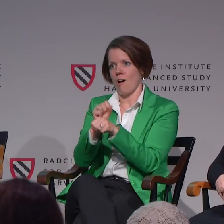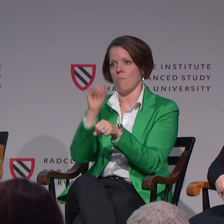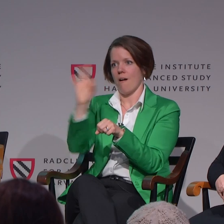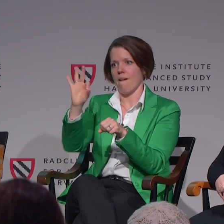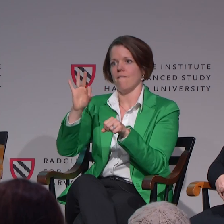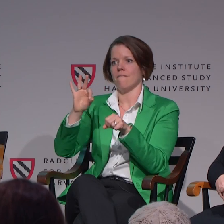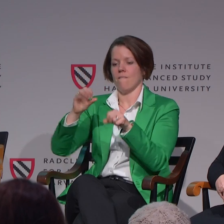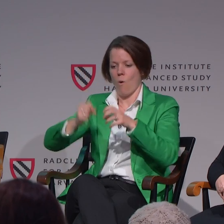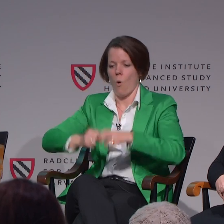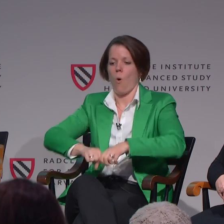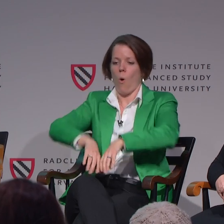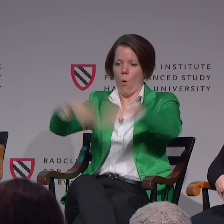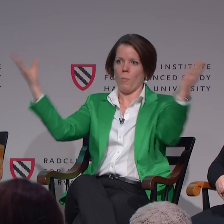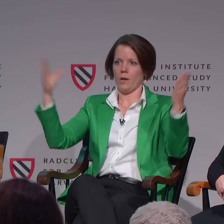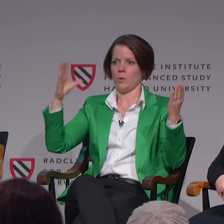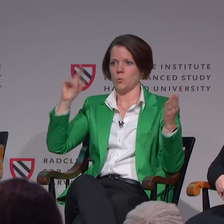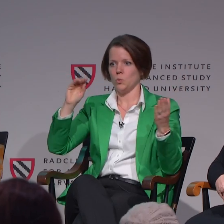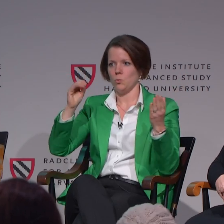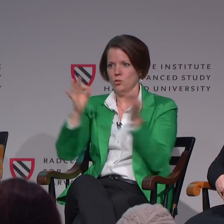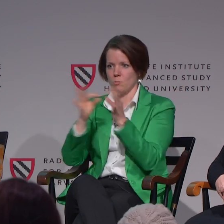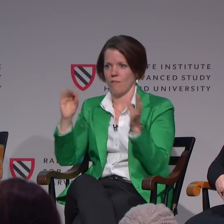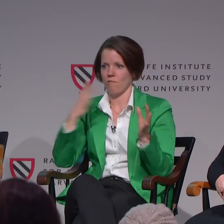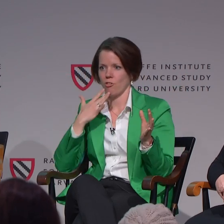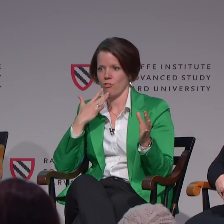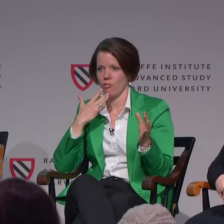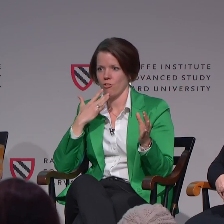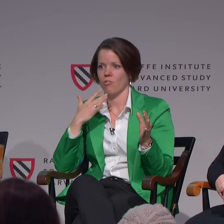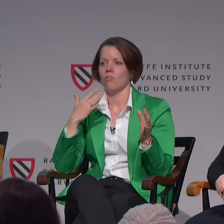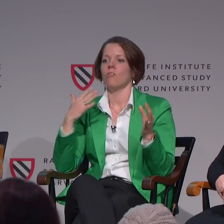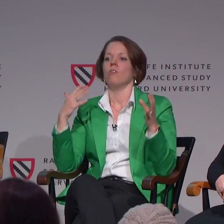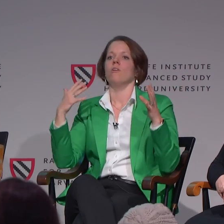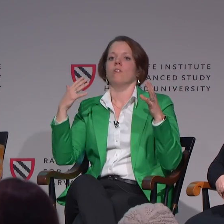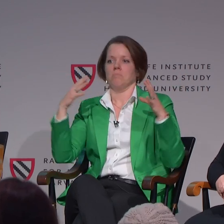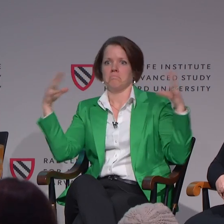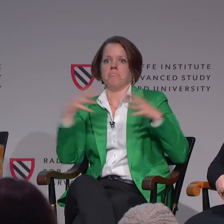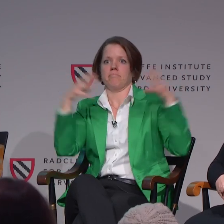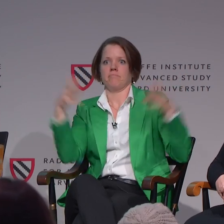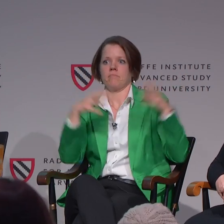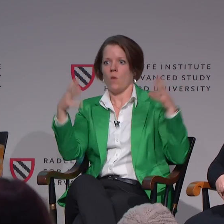I would say that in the industry of interpreting as a profession, it's been terrible--